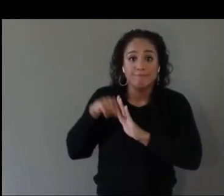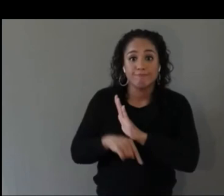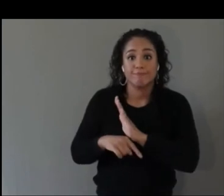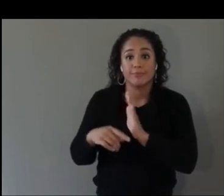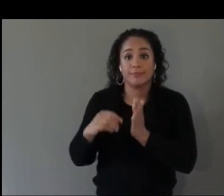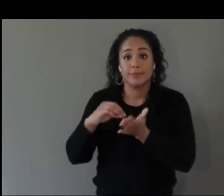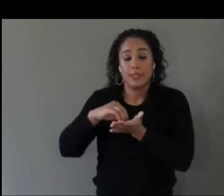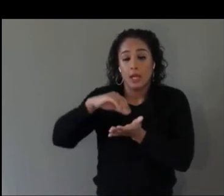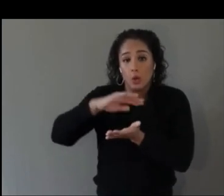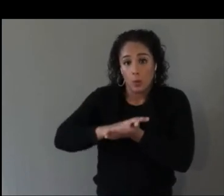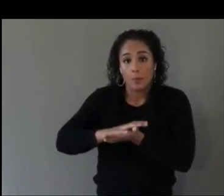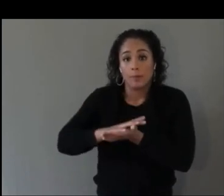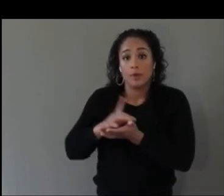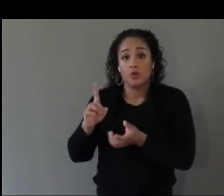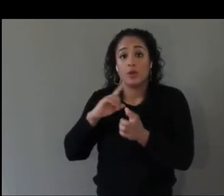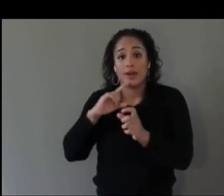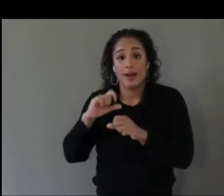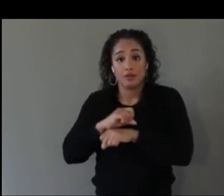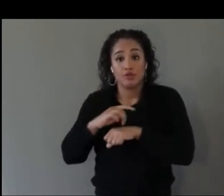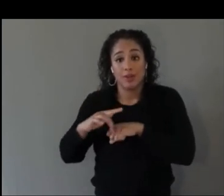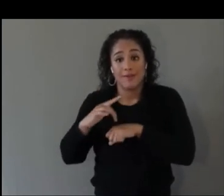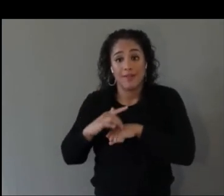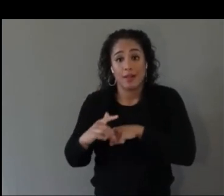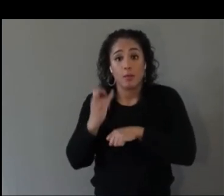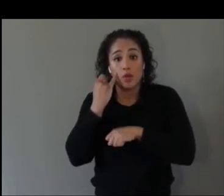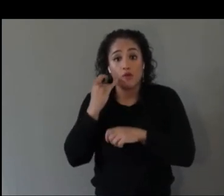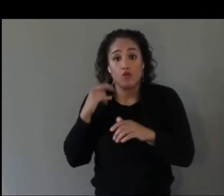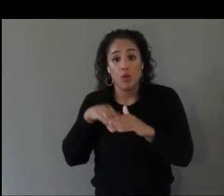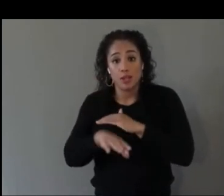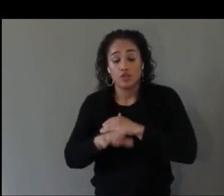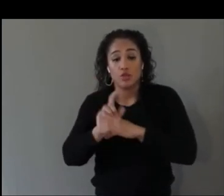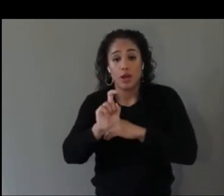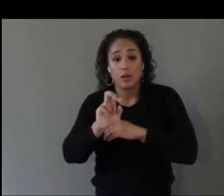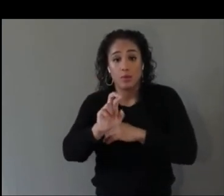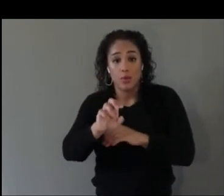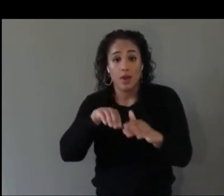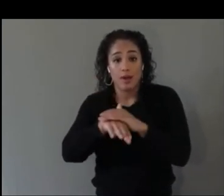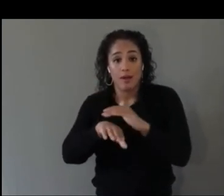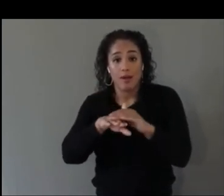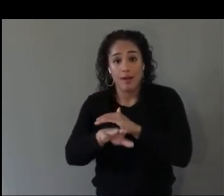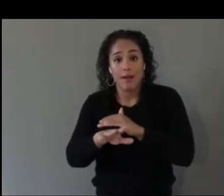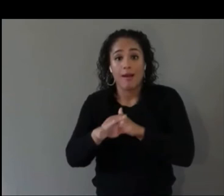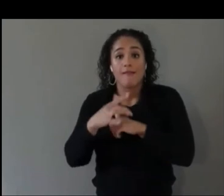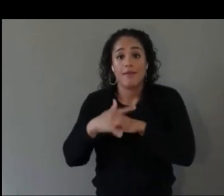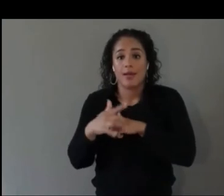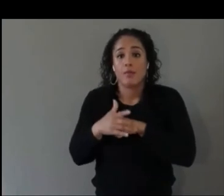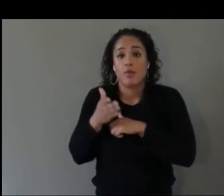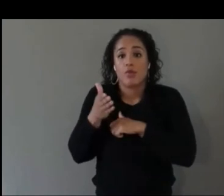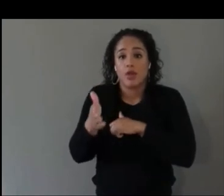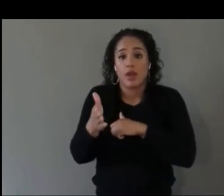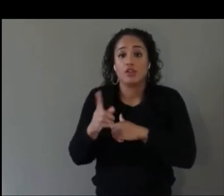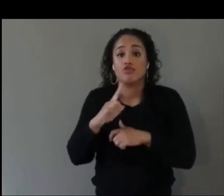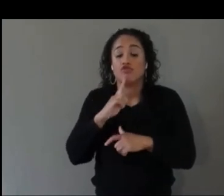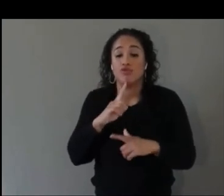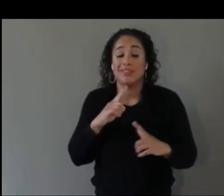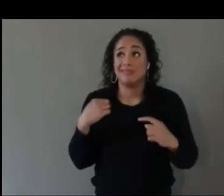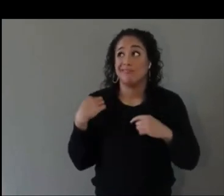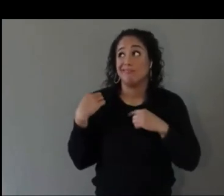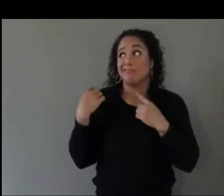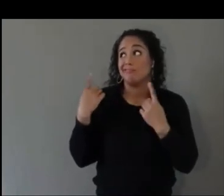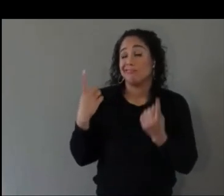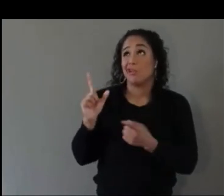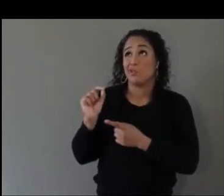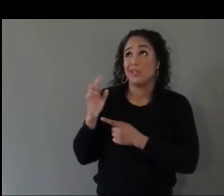This document has been put together by a lot of amazing people working on this since 2017 and 2018.